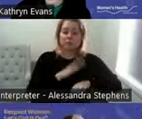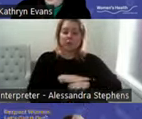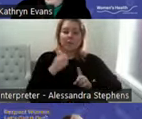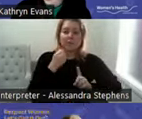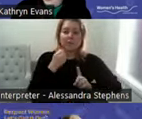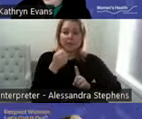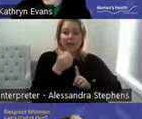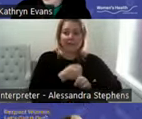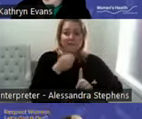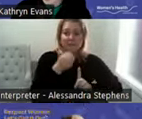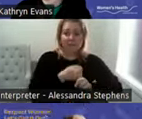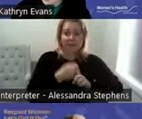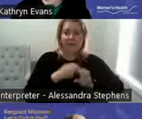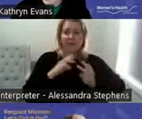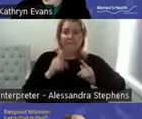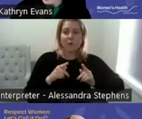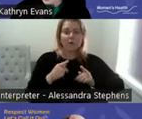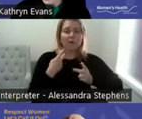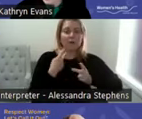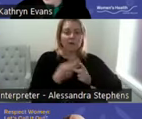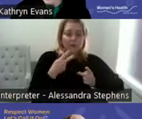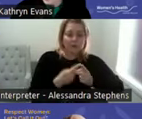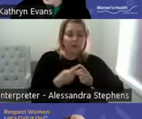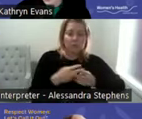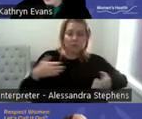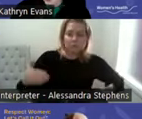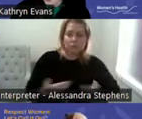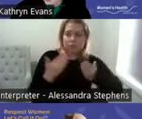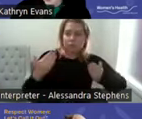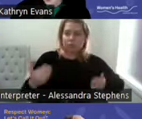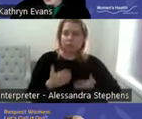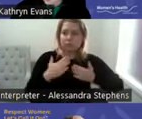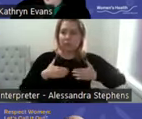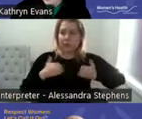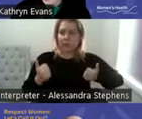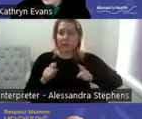Advocacy for sexual reproductive health including reproductive rights involves a